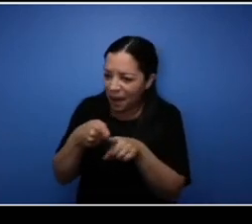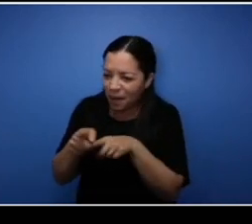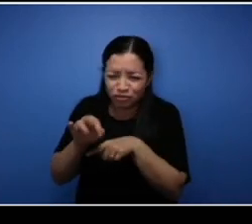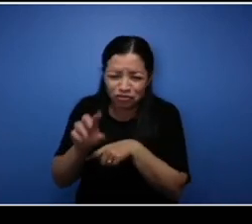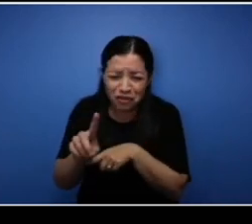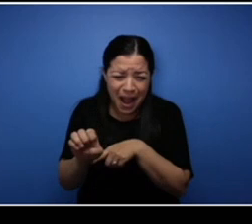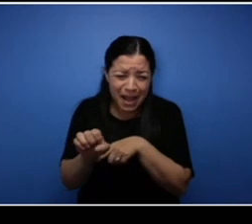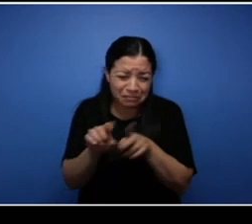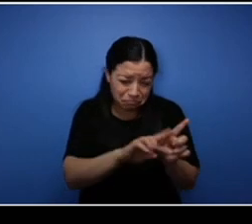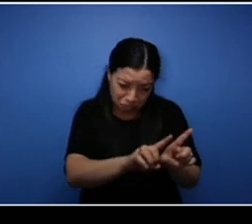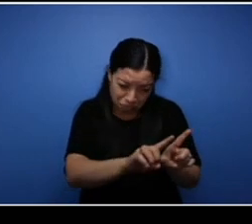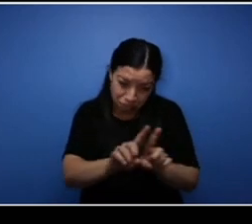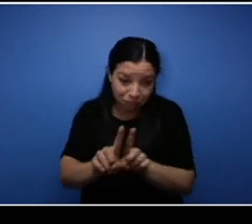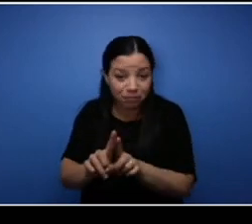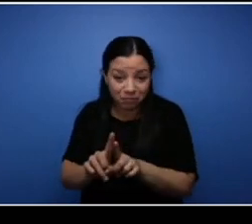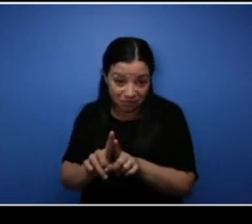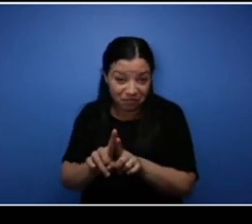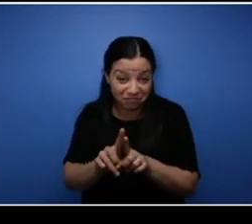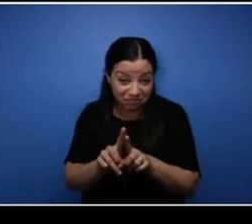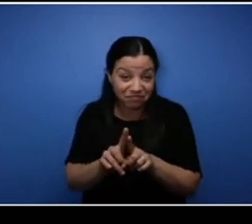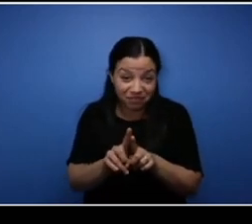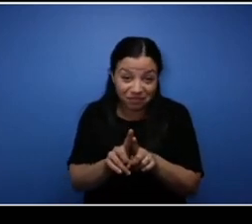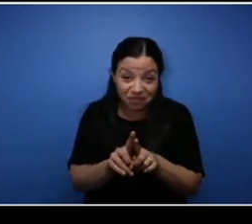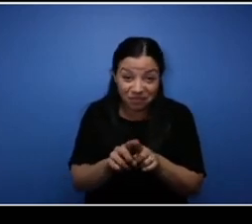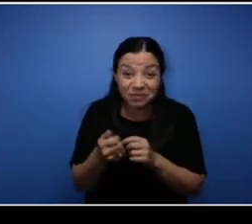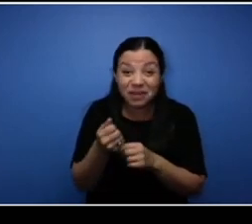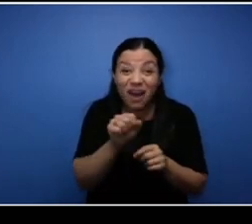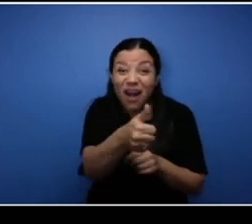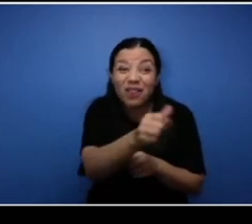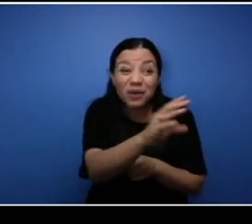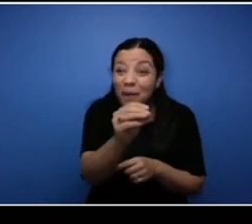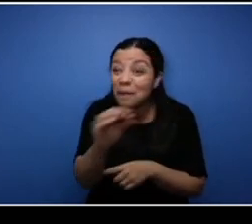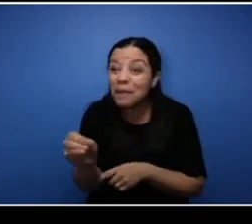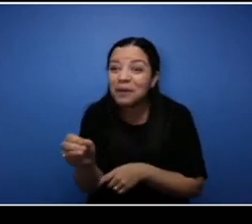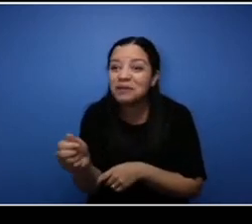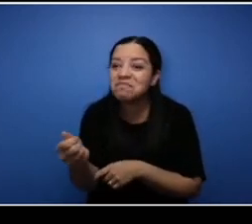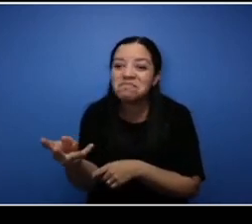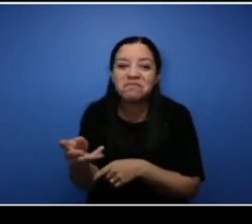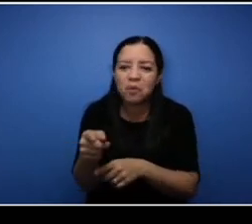kind of a select few should I say. So basically one of the things I want to be in the next